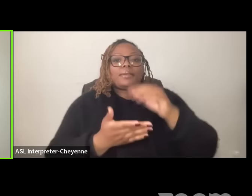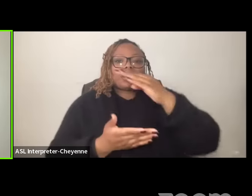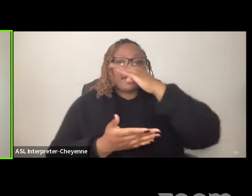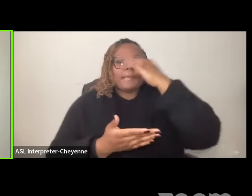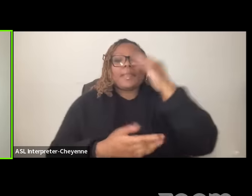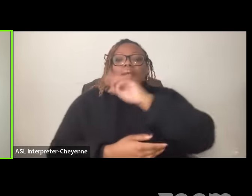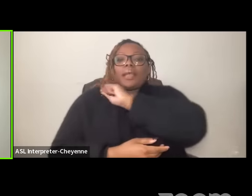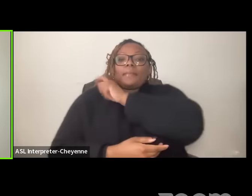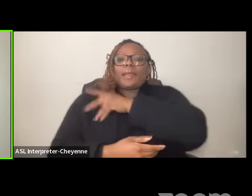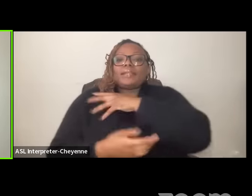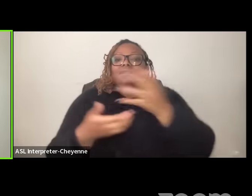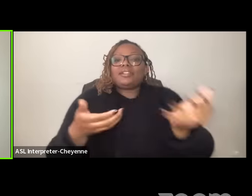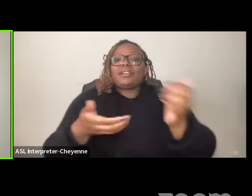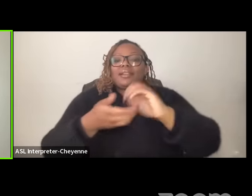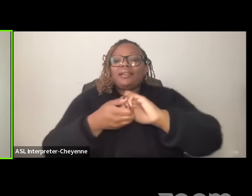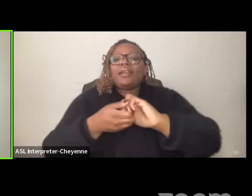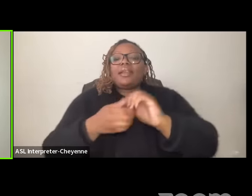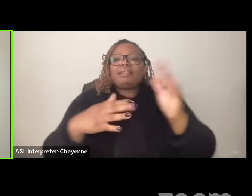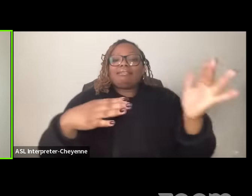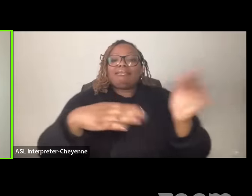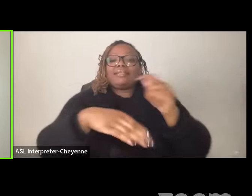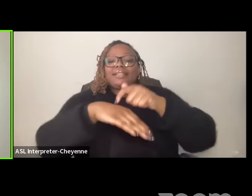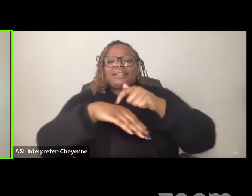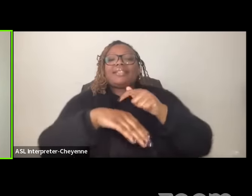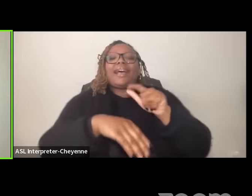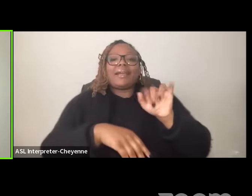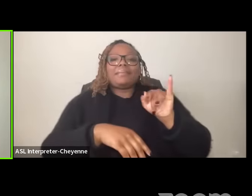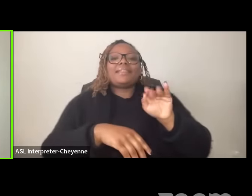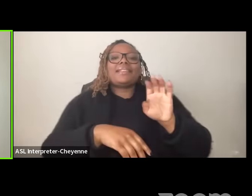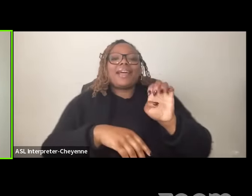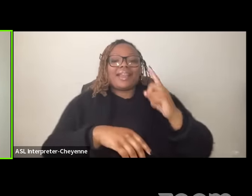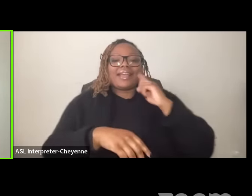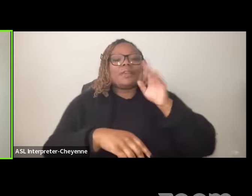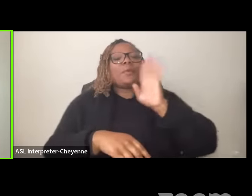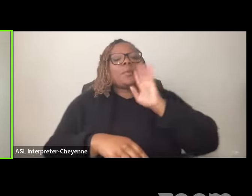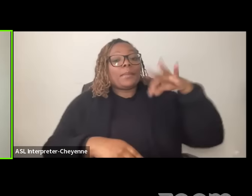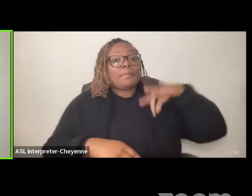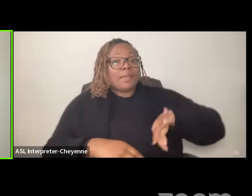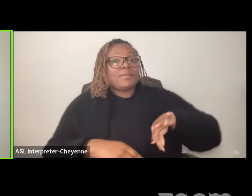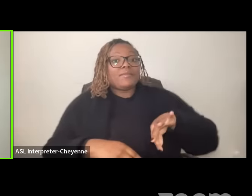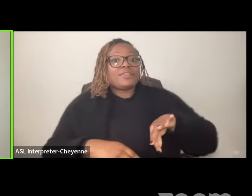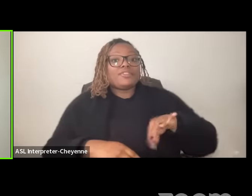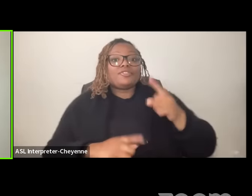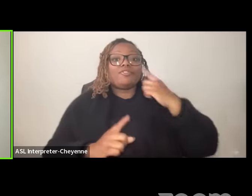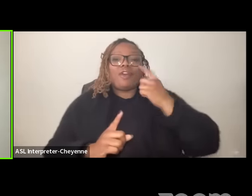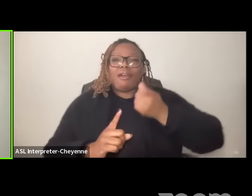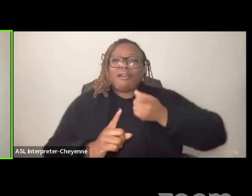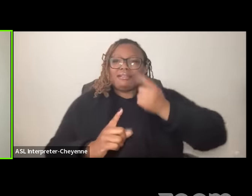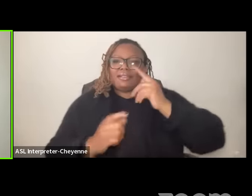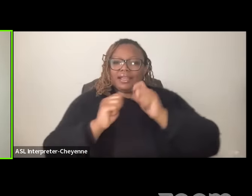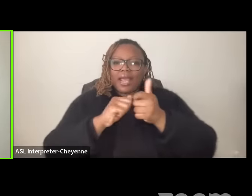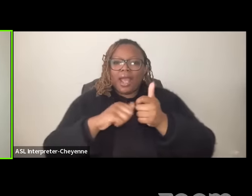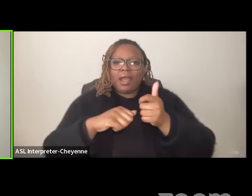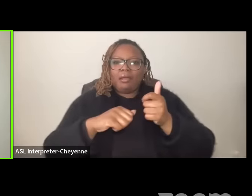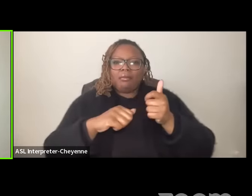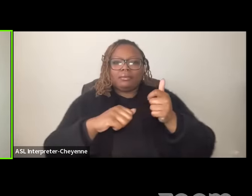solidarity timeline which I think could be very useful for uh just understanding How deep the